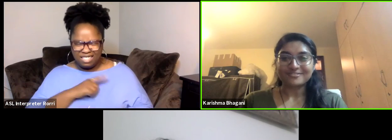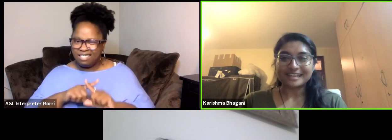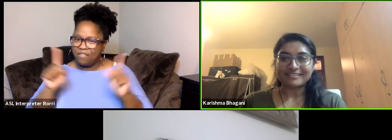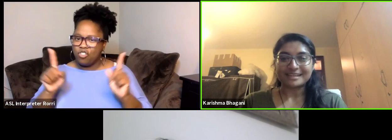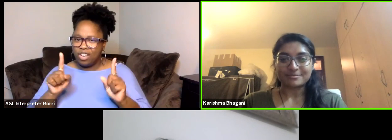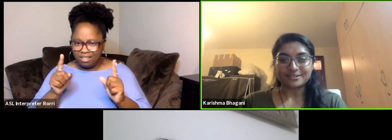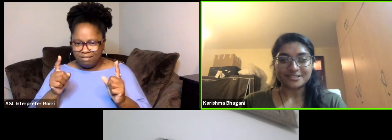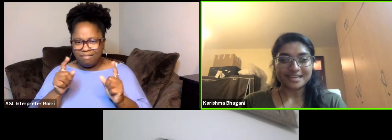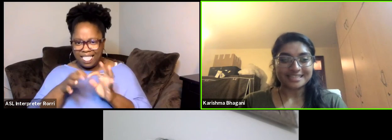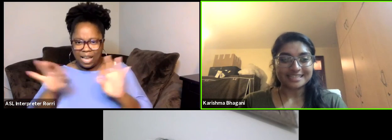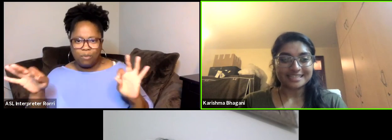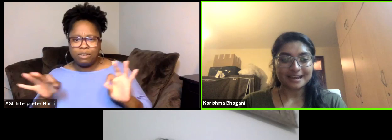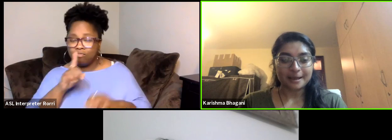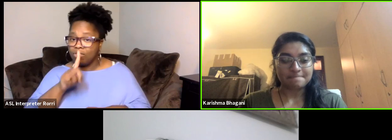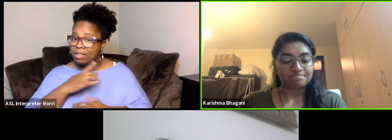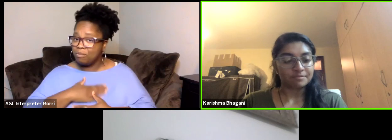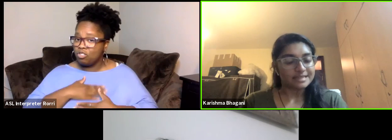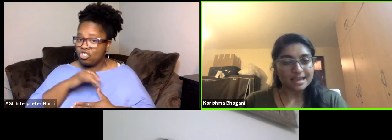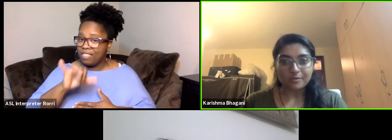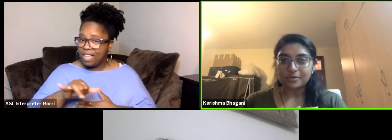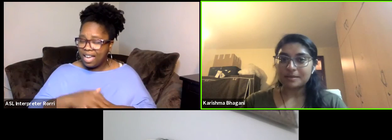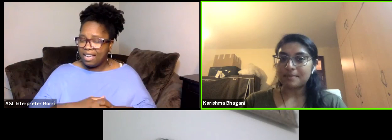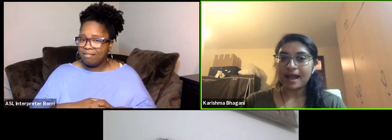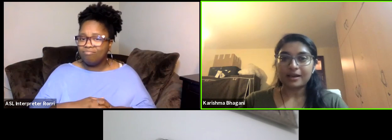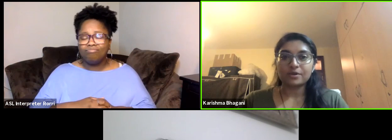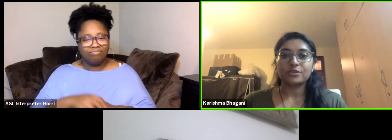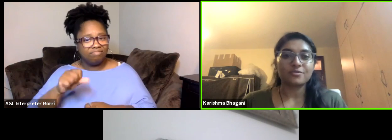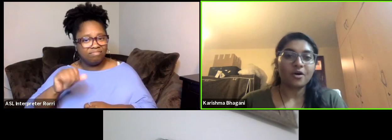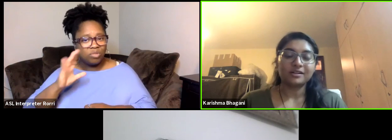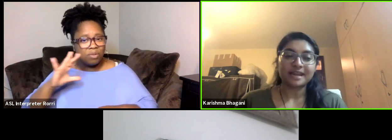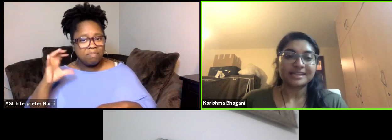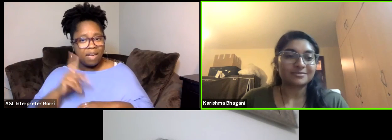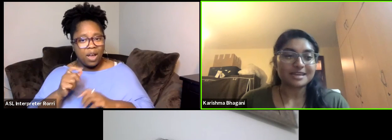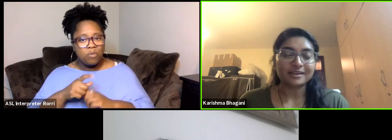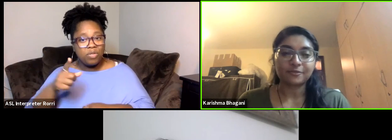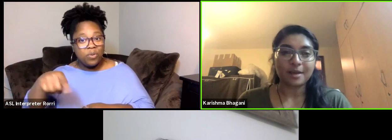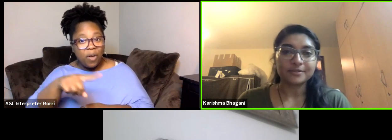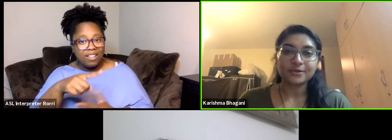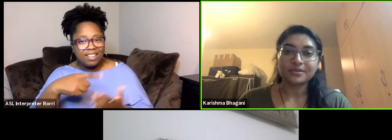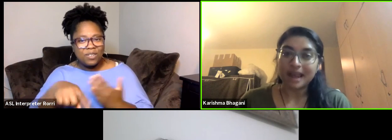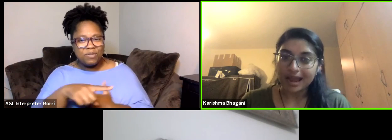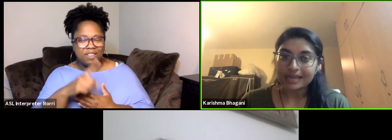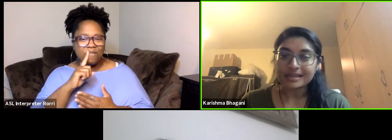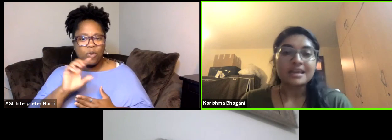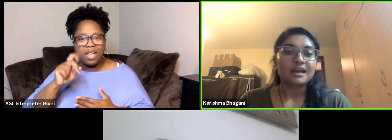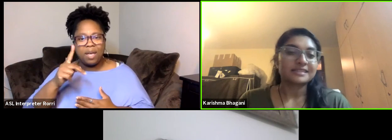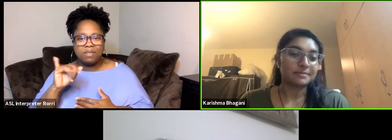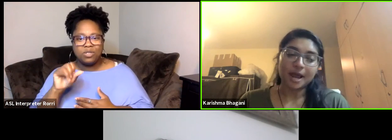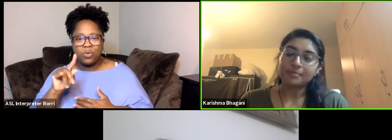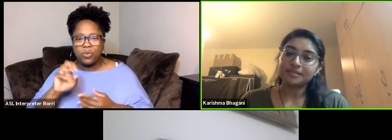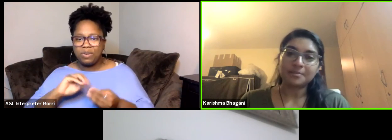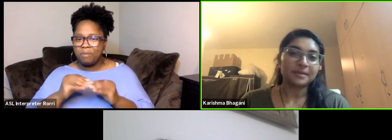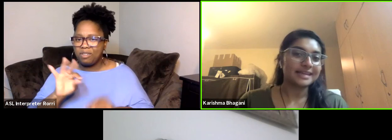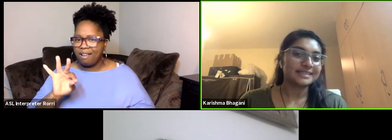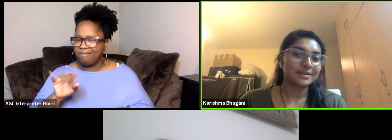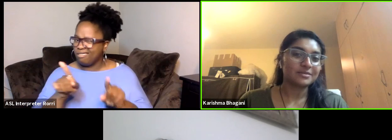Really, really appreciate it. Yeah, we'll be back with you all next week for episode nine, same time, same place and